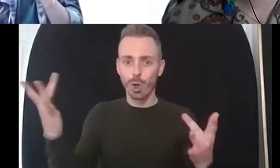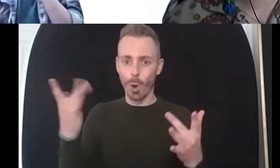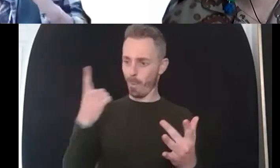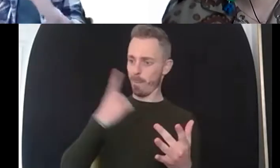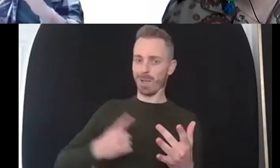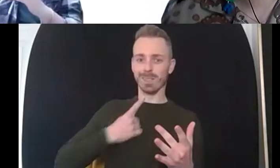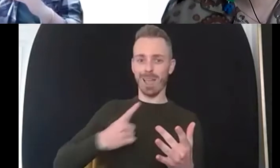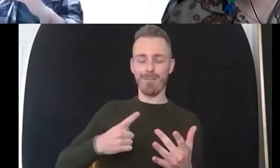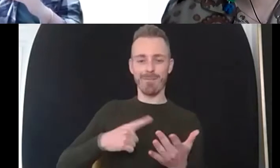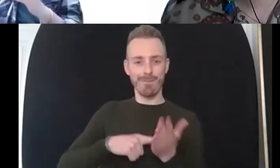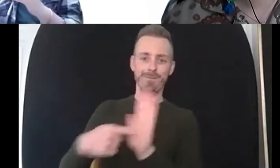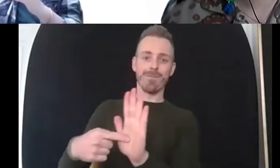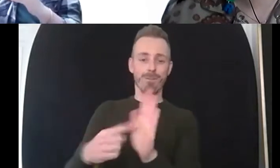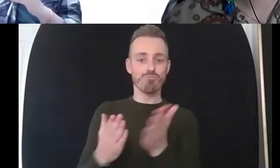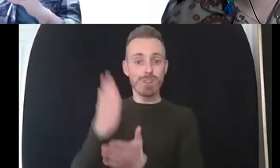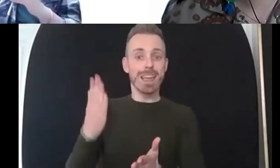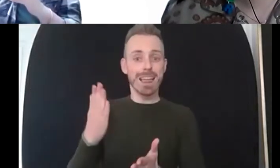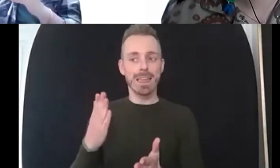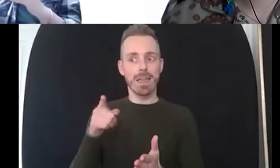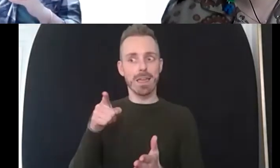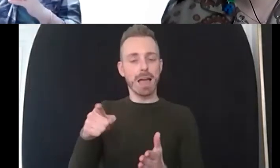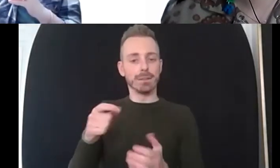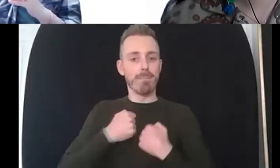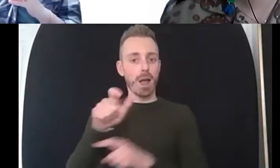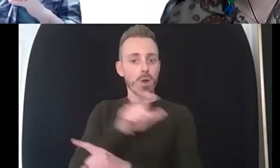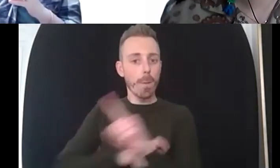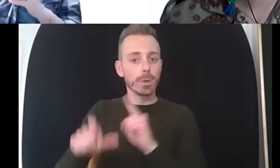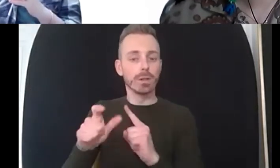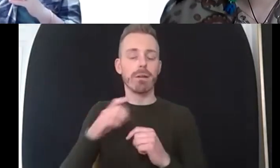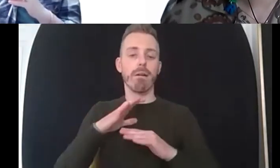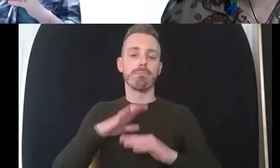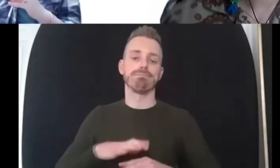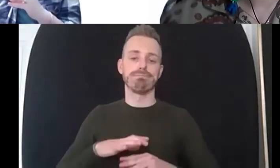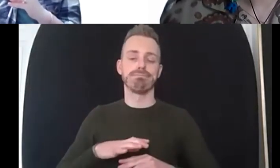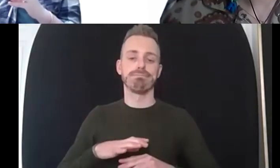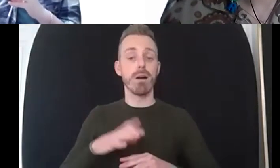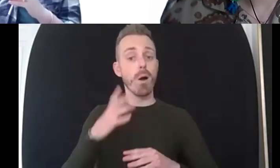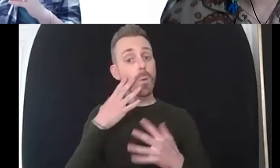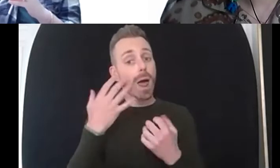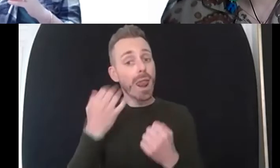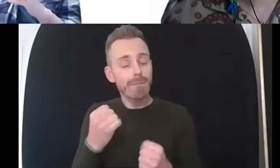and then after that it's going into that sense of clear identity in terms of your own goals